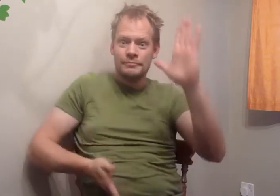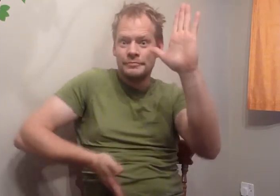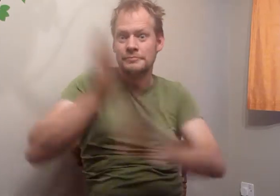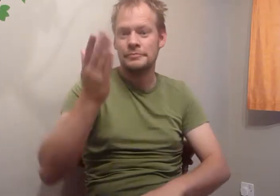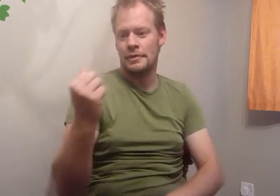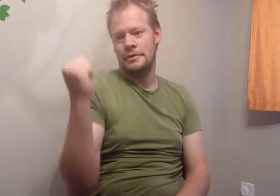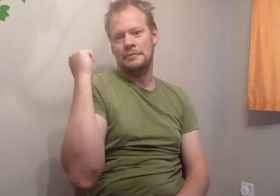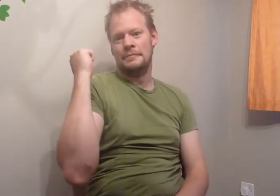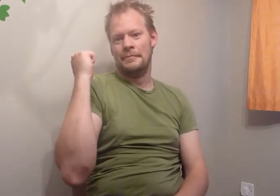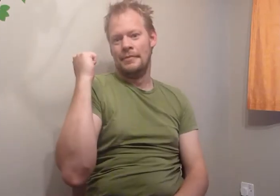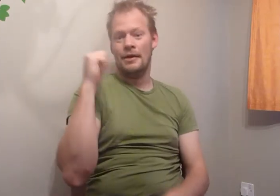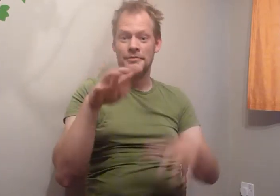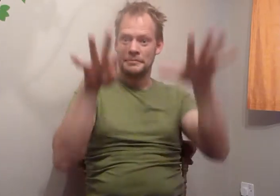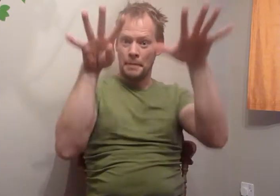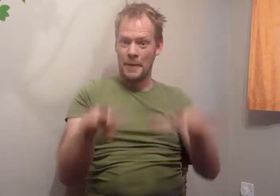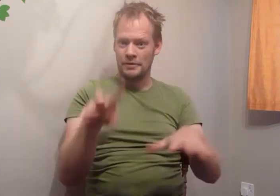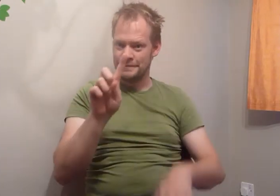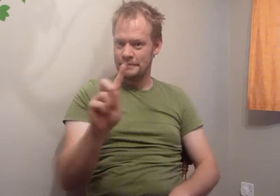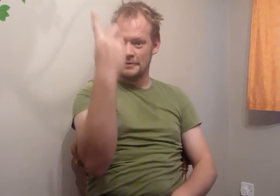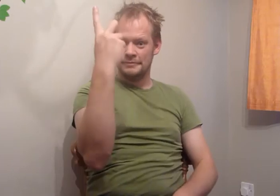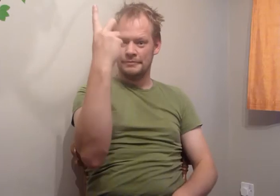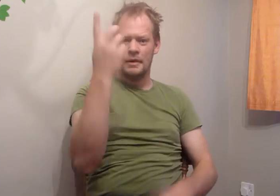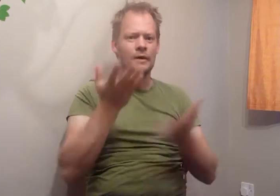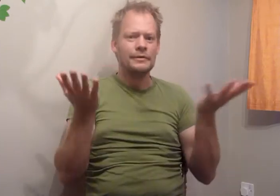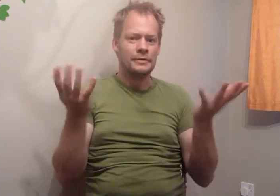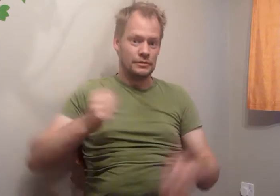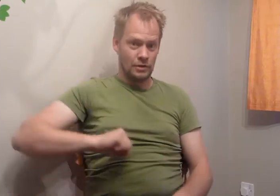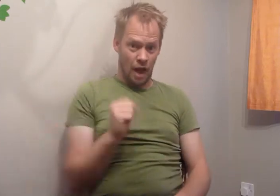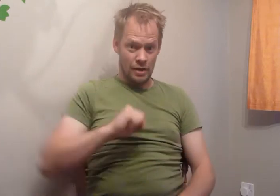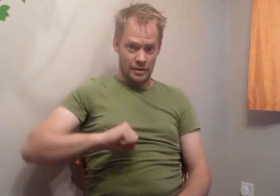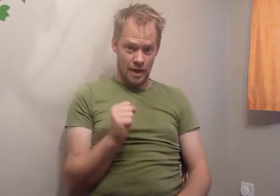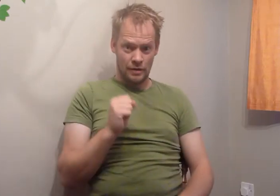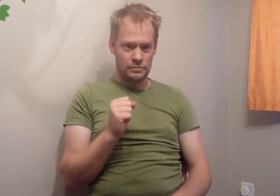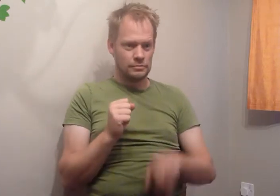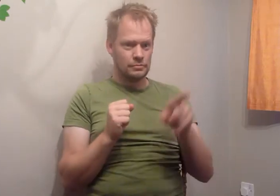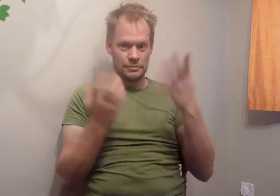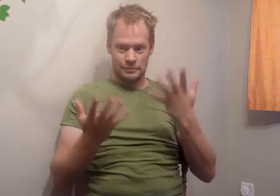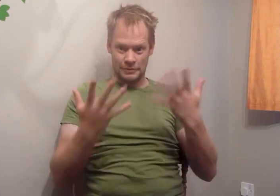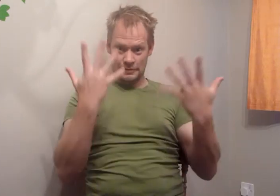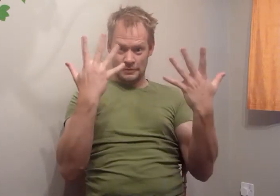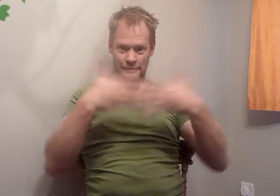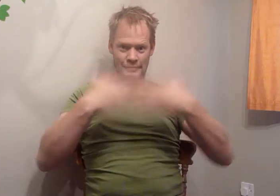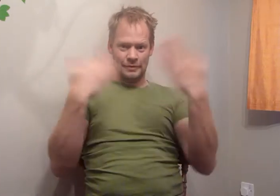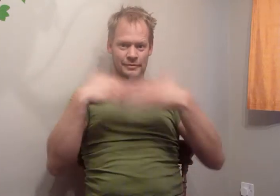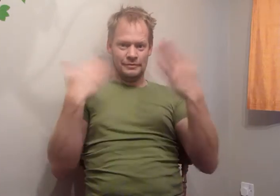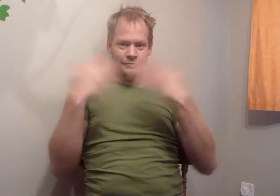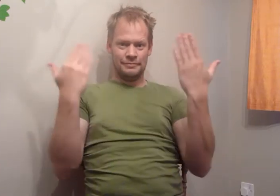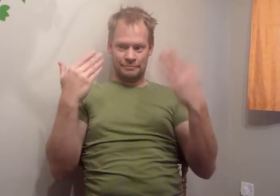On September 1st he left - from Scotland. Today it has been 10 days -